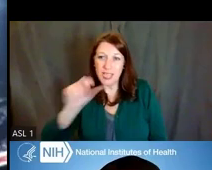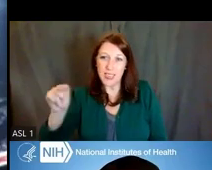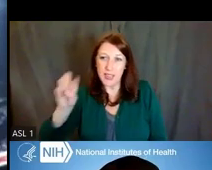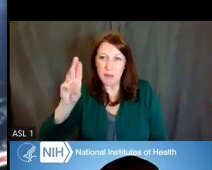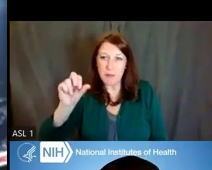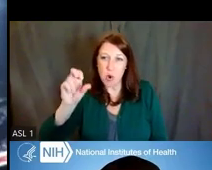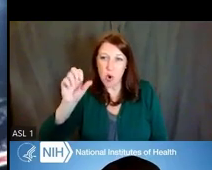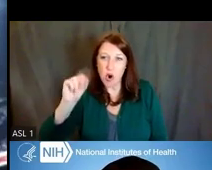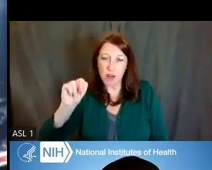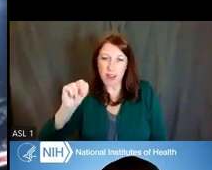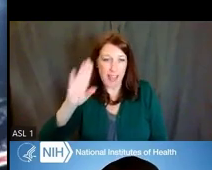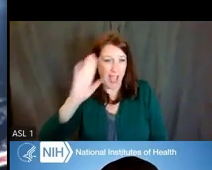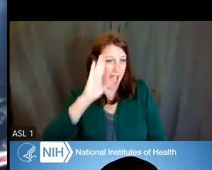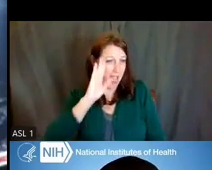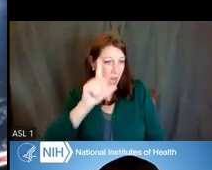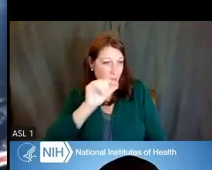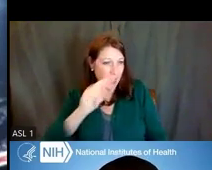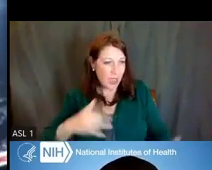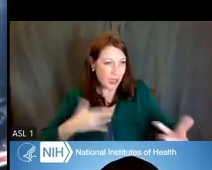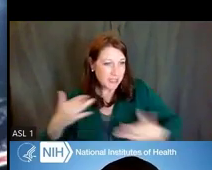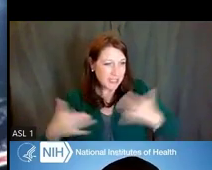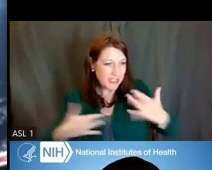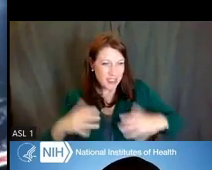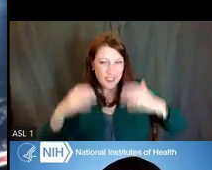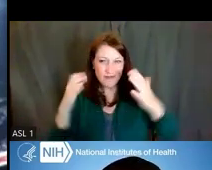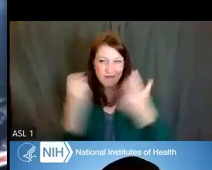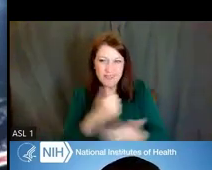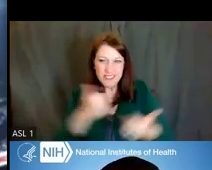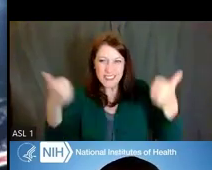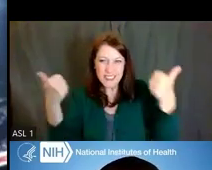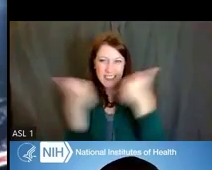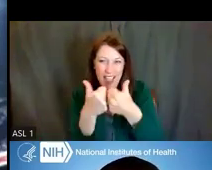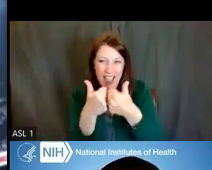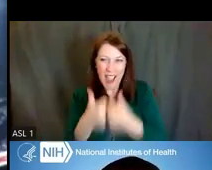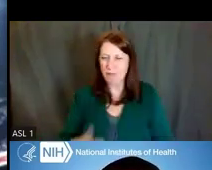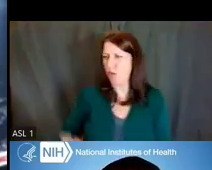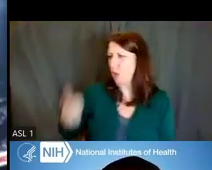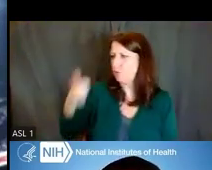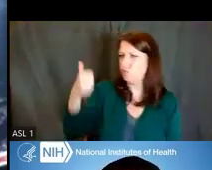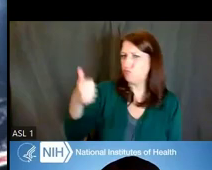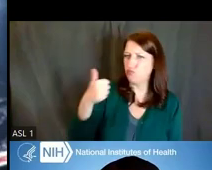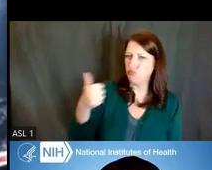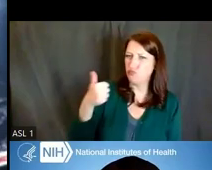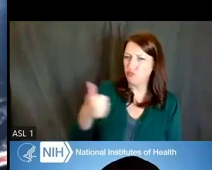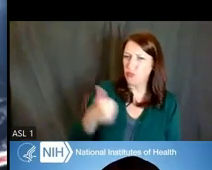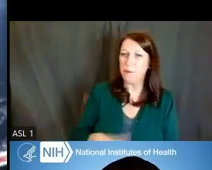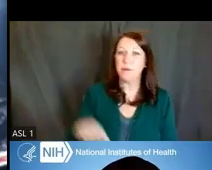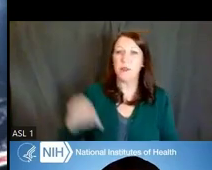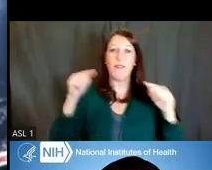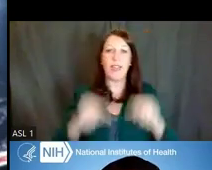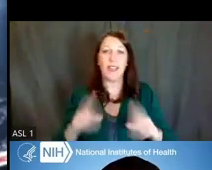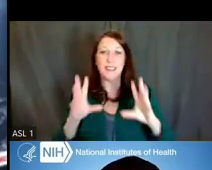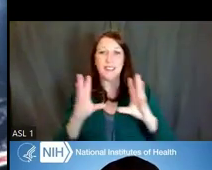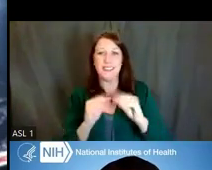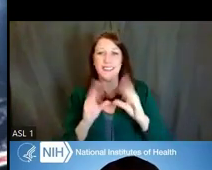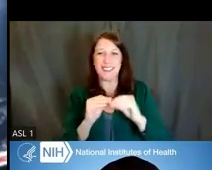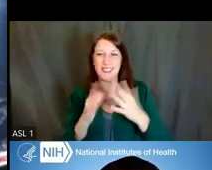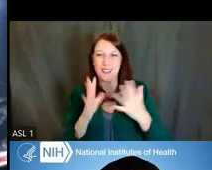Hi, Lynn. Are you excited to get this game started? [LYNN NODS] So in this session we're going to talk about advancing your career